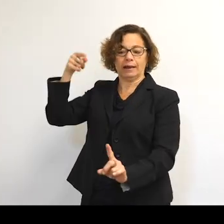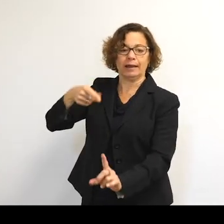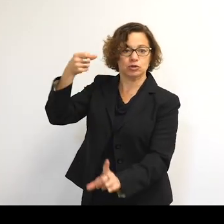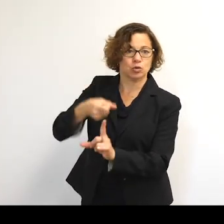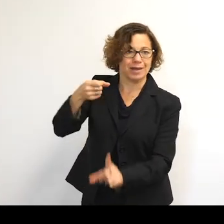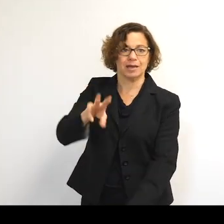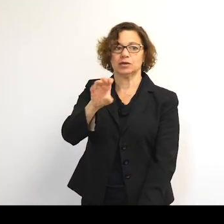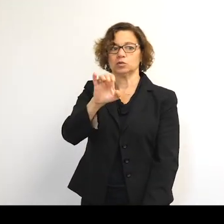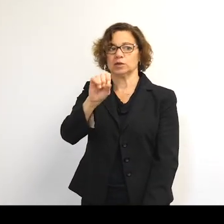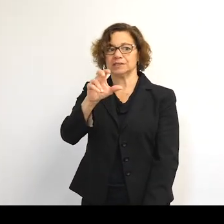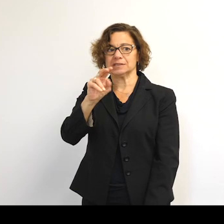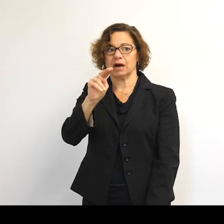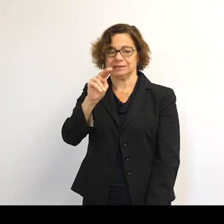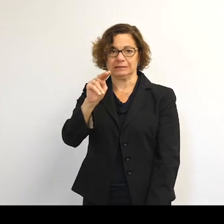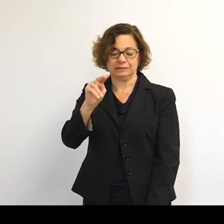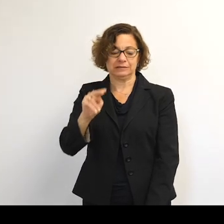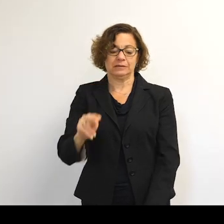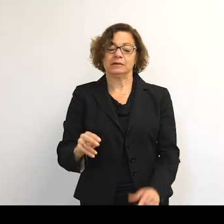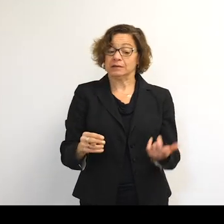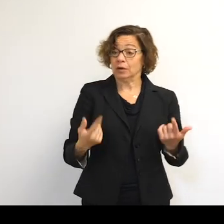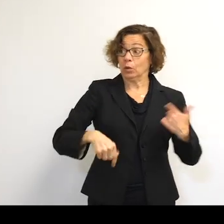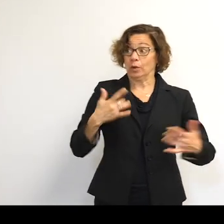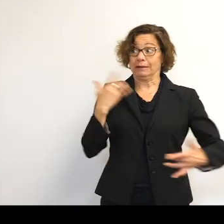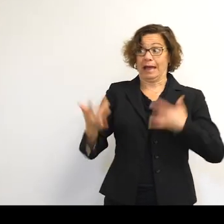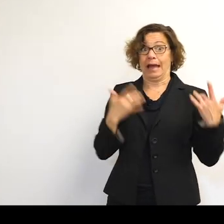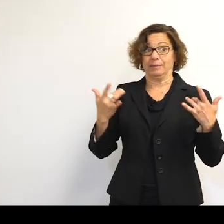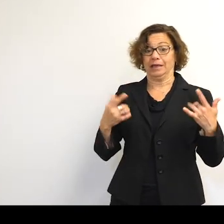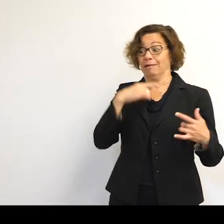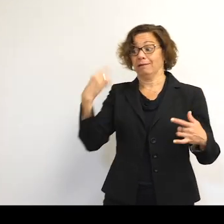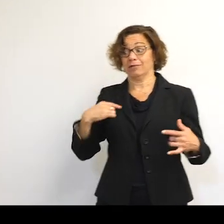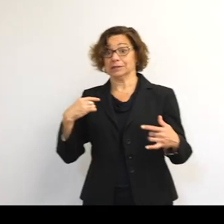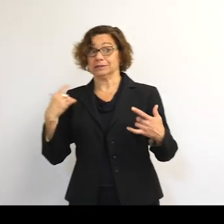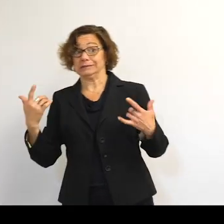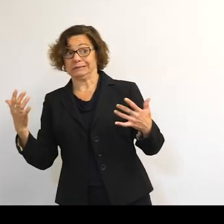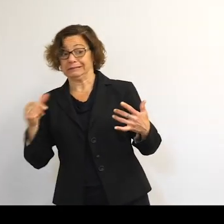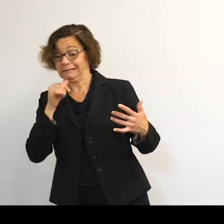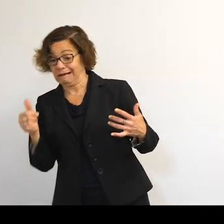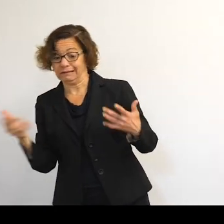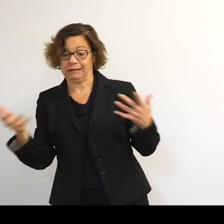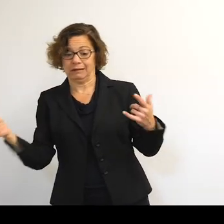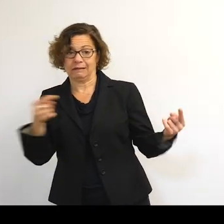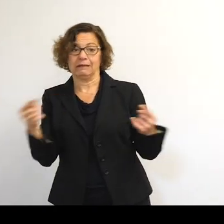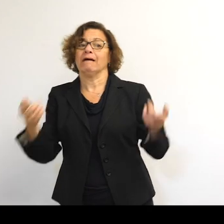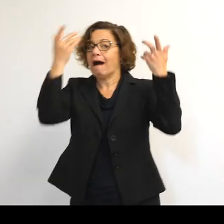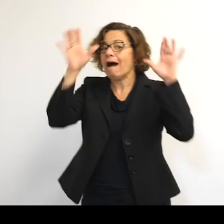That's just a fluke. I'm sure the USSR was very happy that it happened that way, but there is no planning involved with that. And it only survived because it was